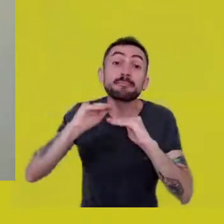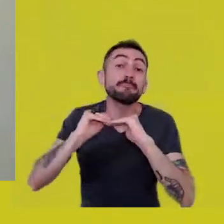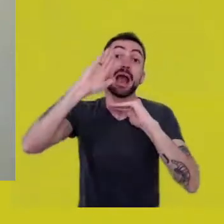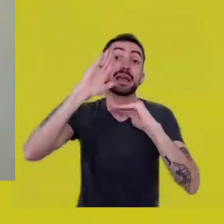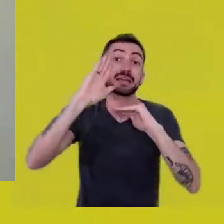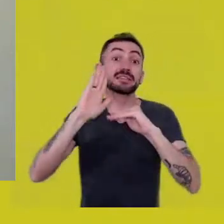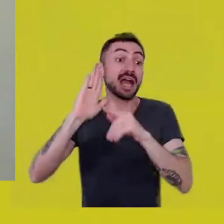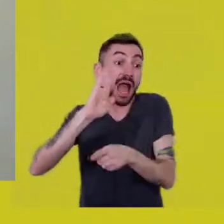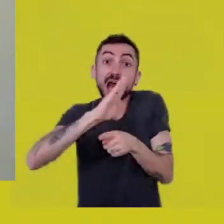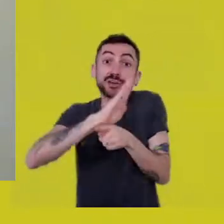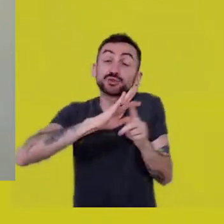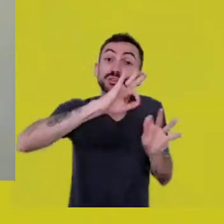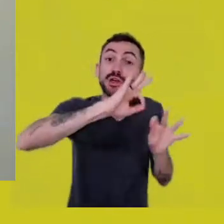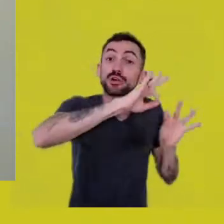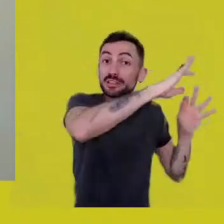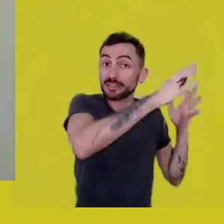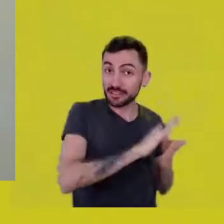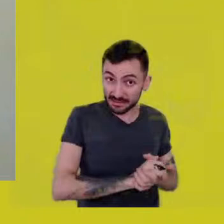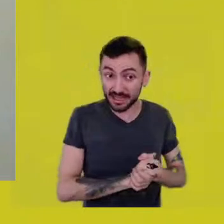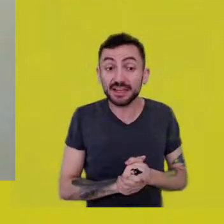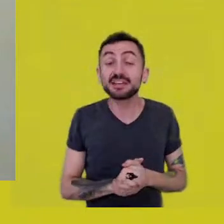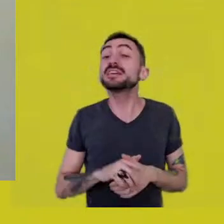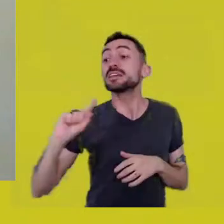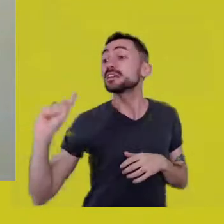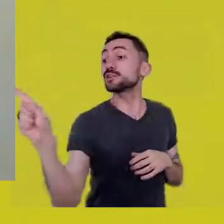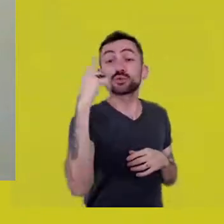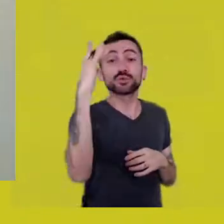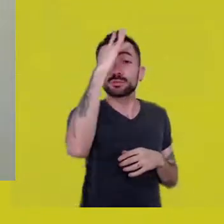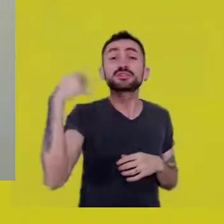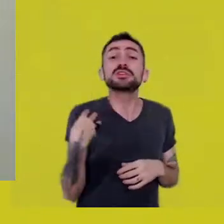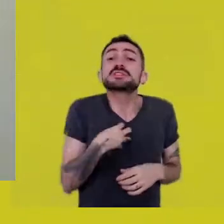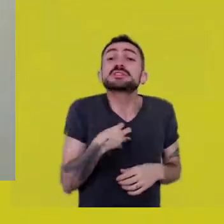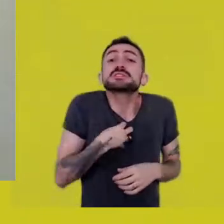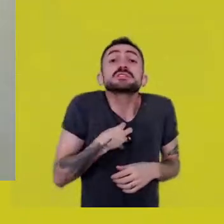and they felt much more at ease even helping to build the village